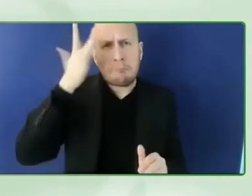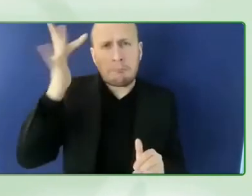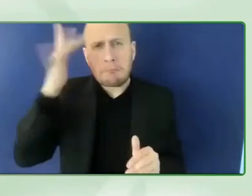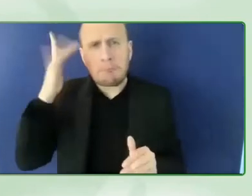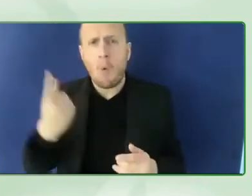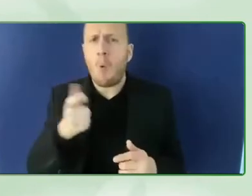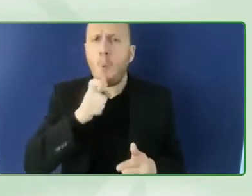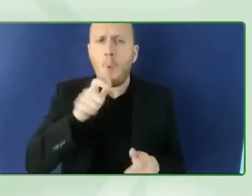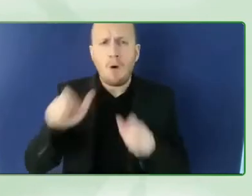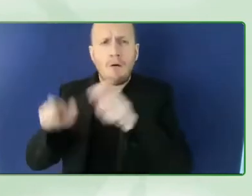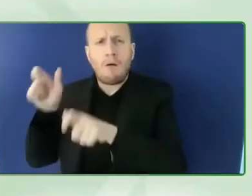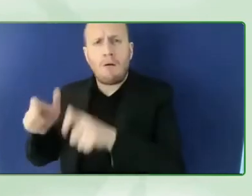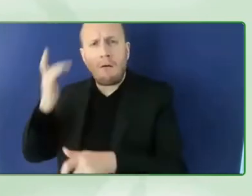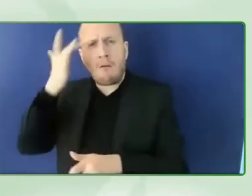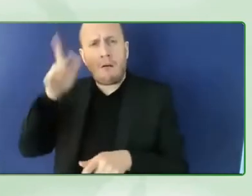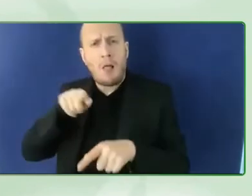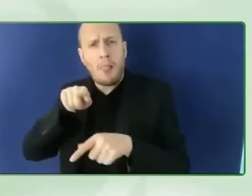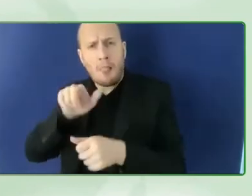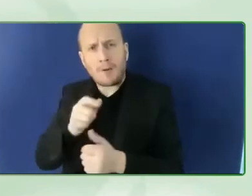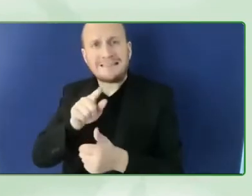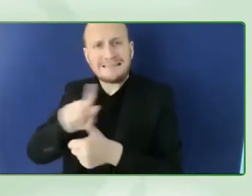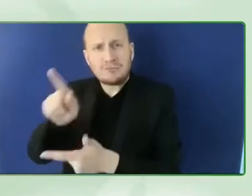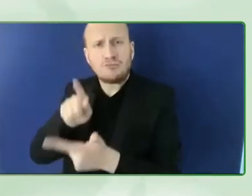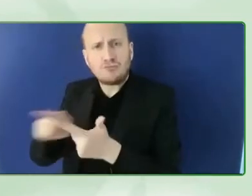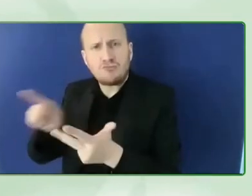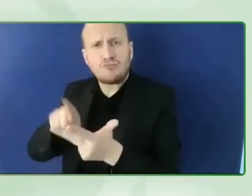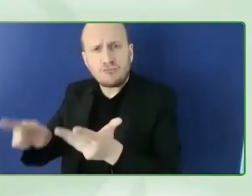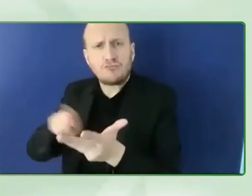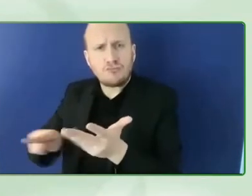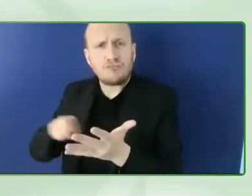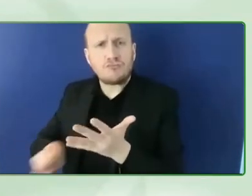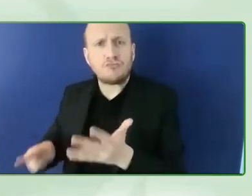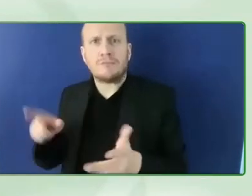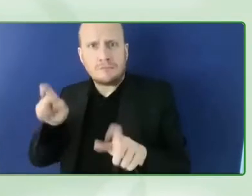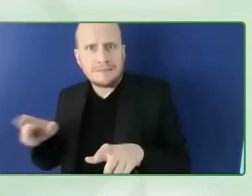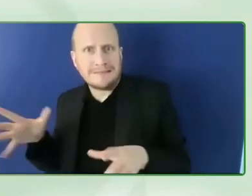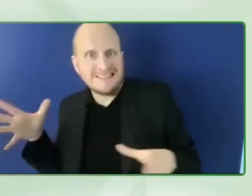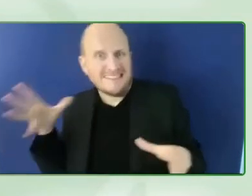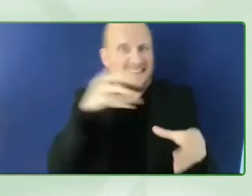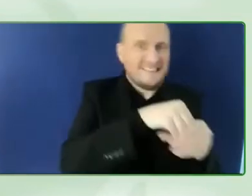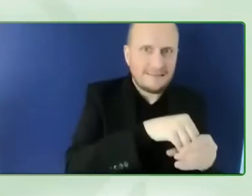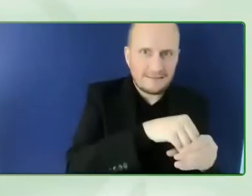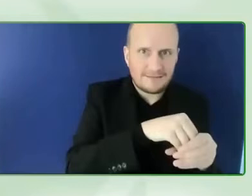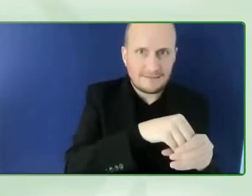we are willing to work with you and we want to work with you um to create and understand even